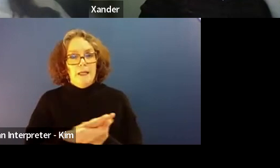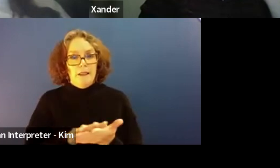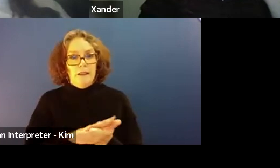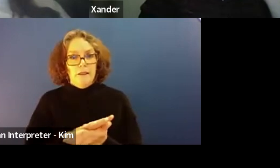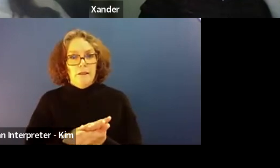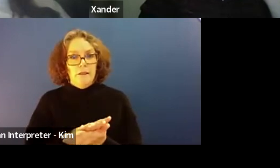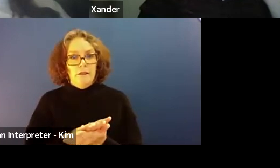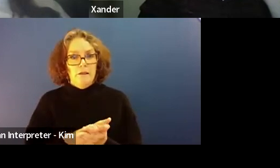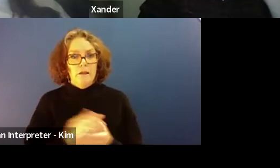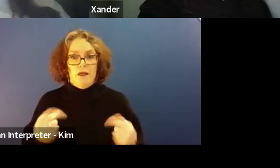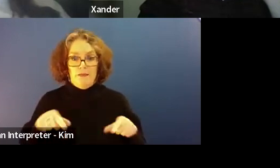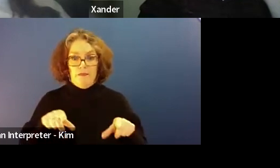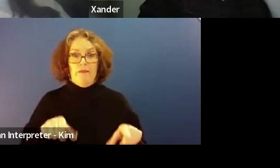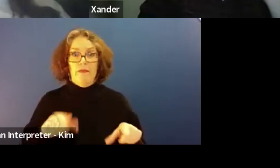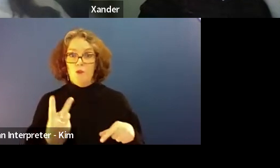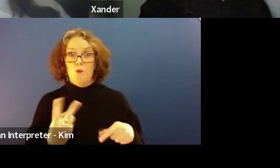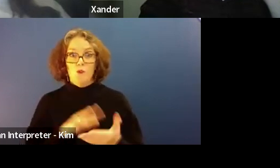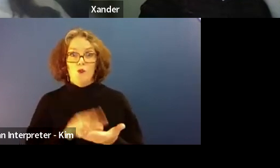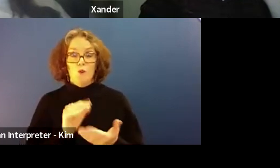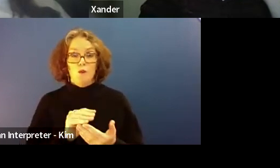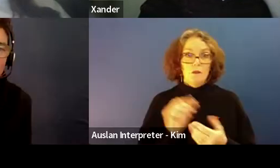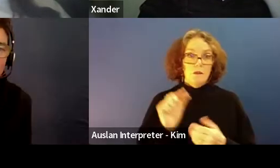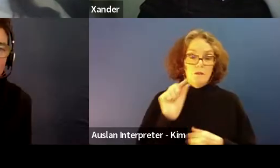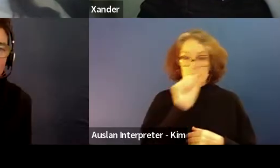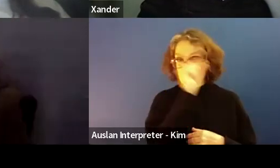same goals as their same age peers.